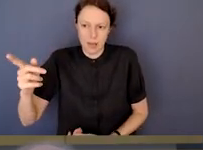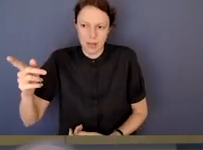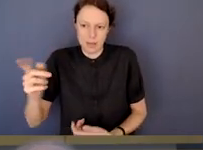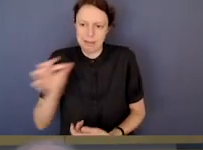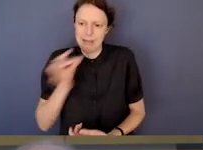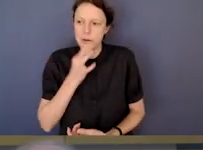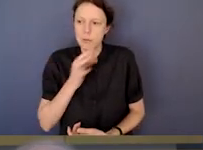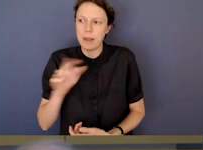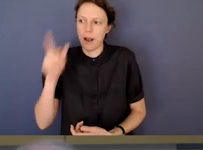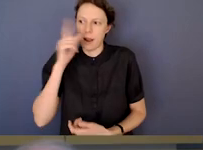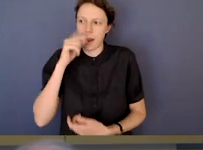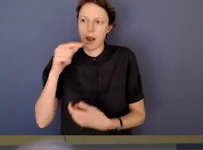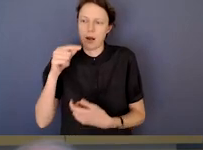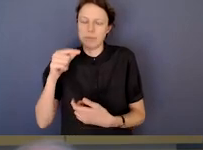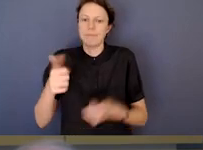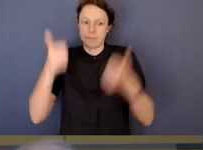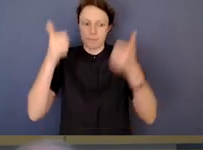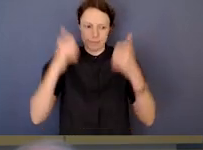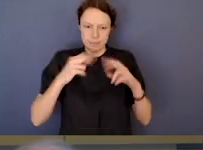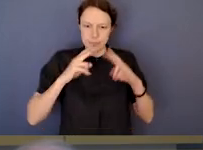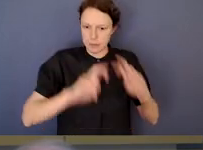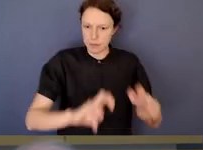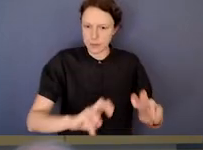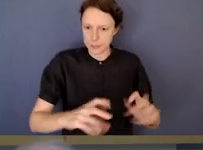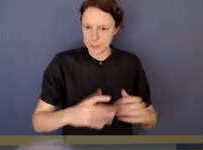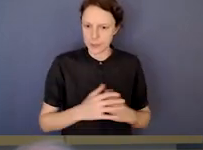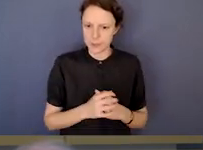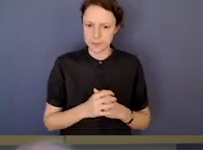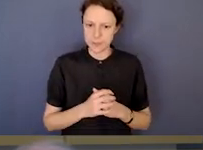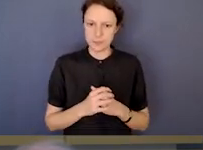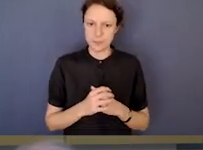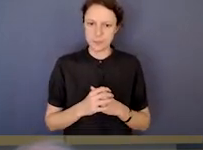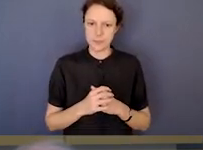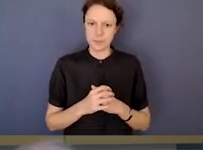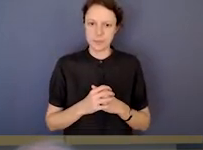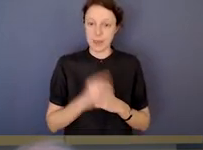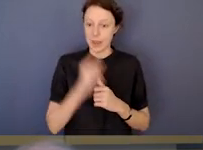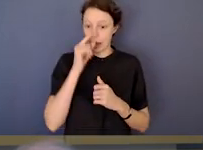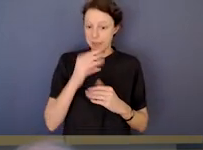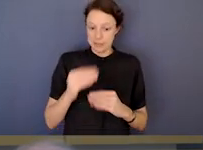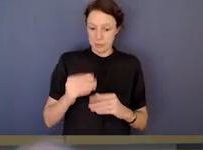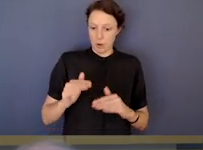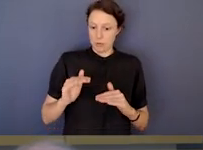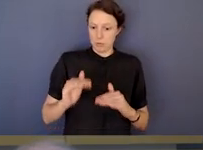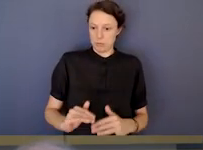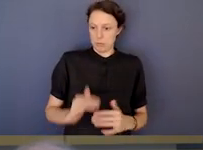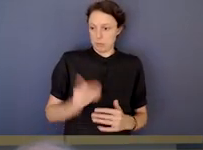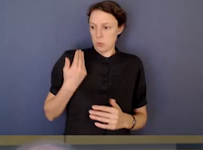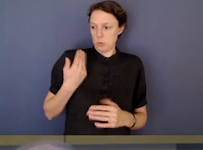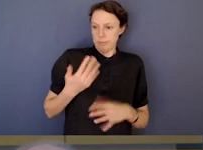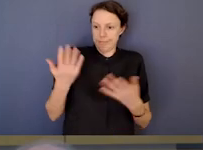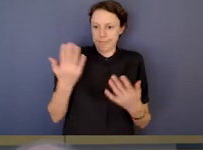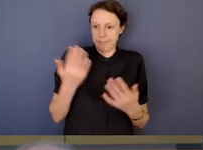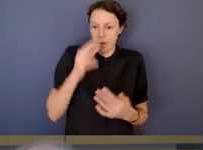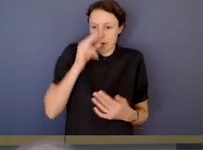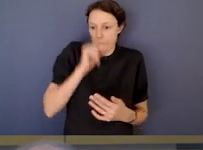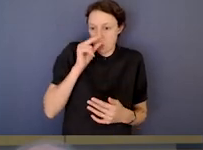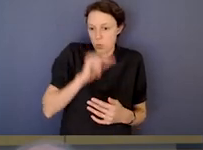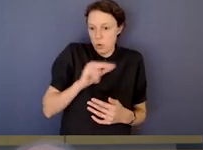But I think if there's one thing, it's for people at whatever level of an organisation, and it could be someone very junior who